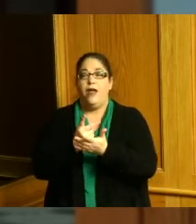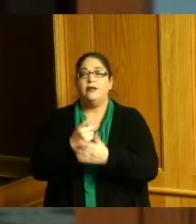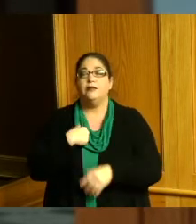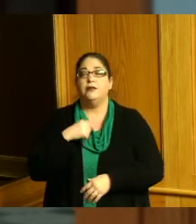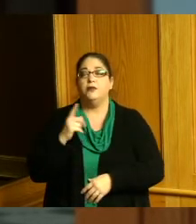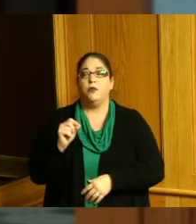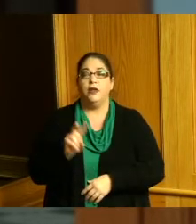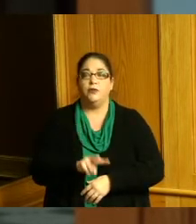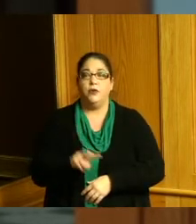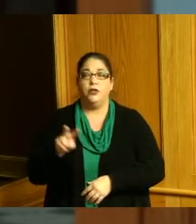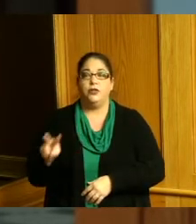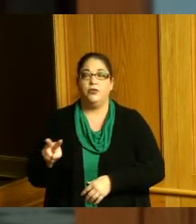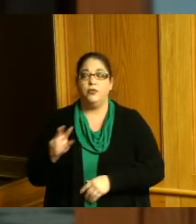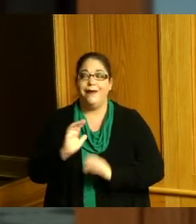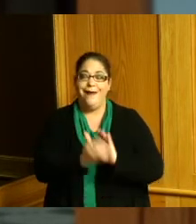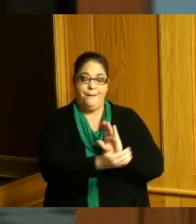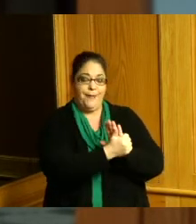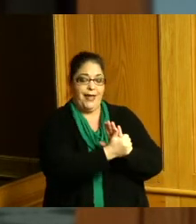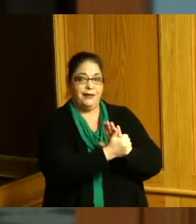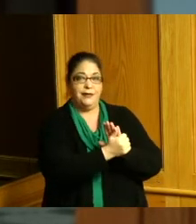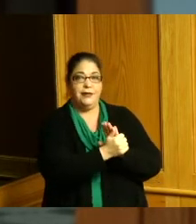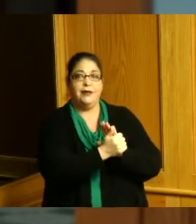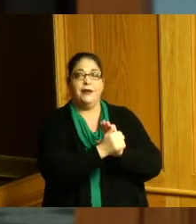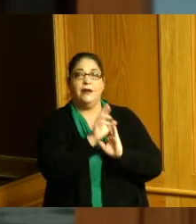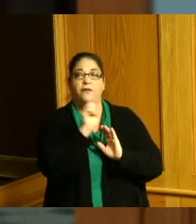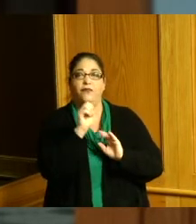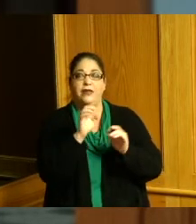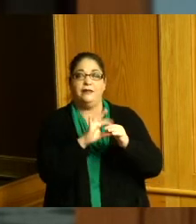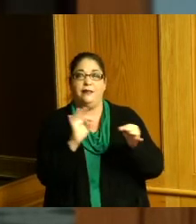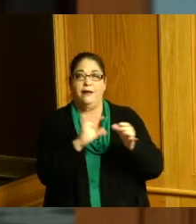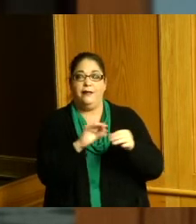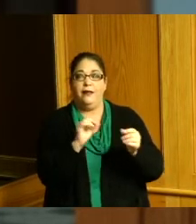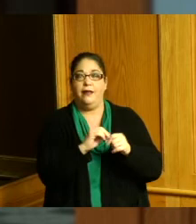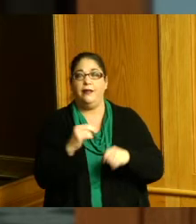amended and restated lease agreement between the Hamilton County Board of Commissioners